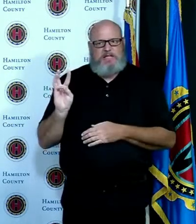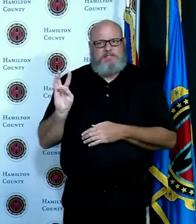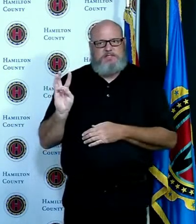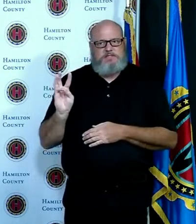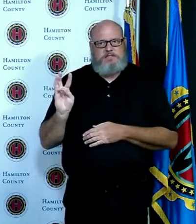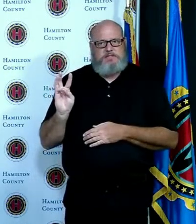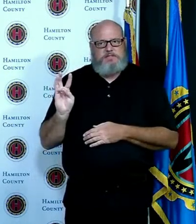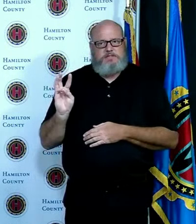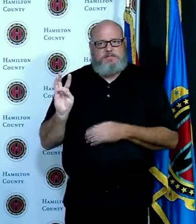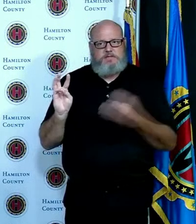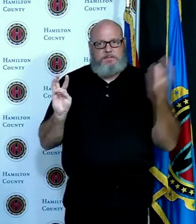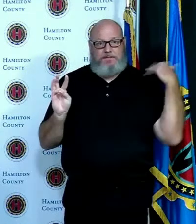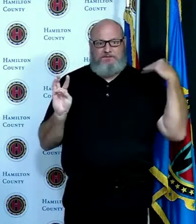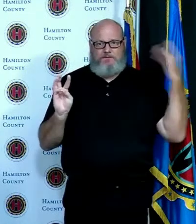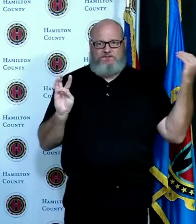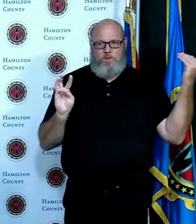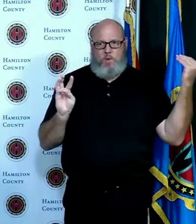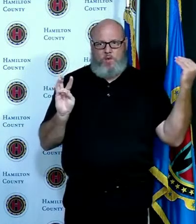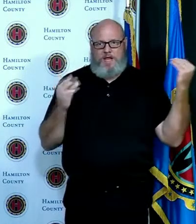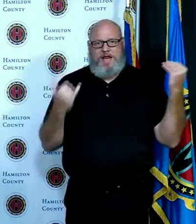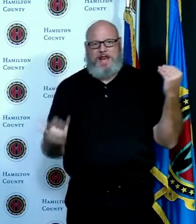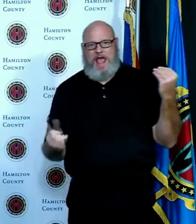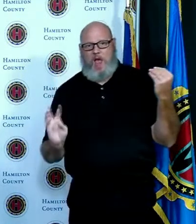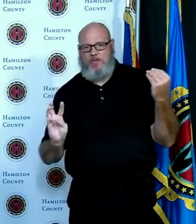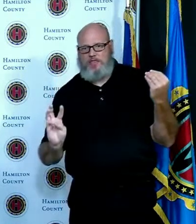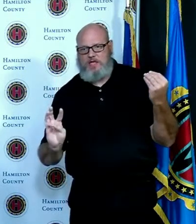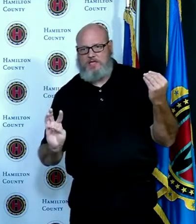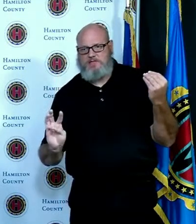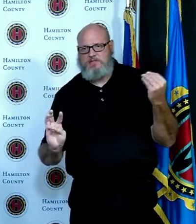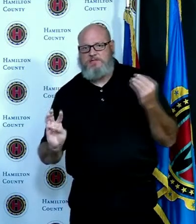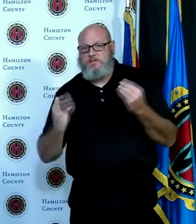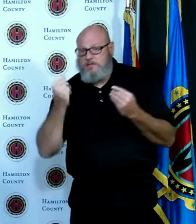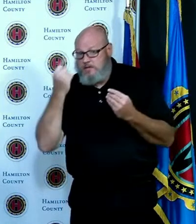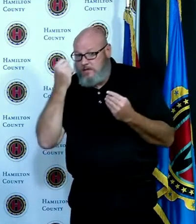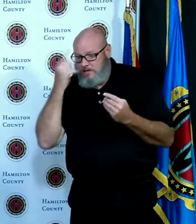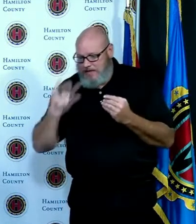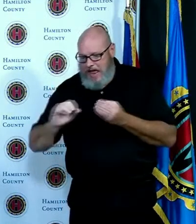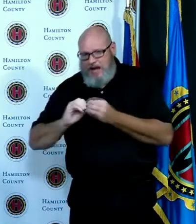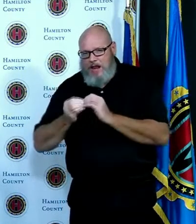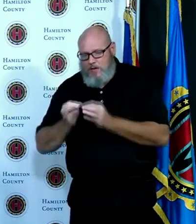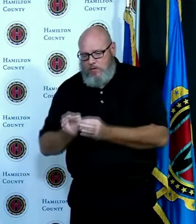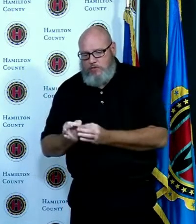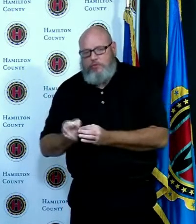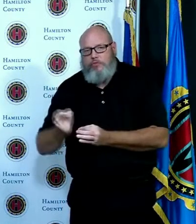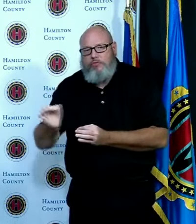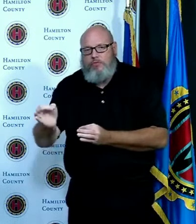to every now and again just pause for a minute and step back and say what are you talking about